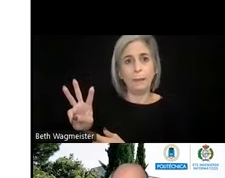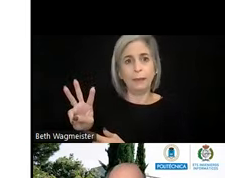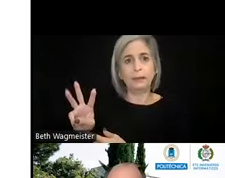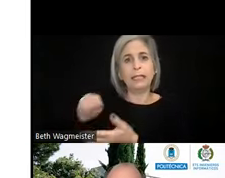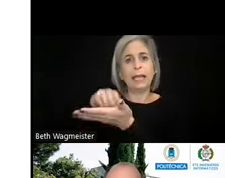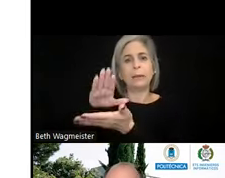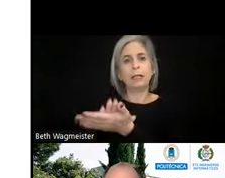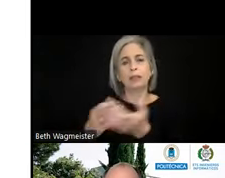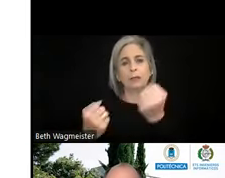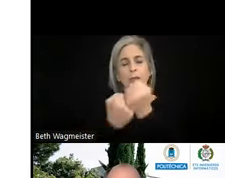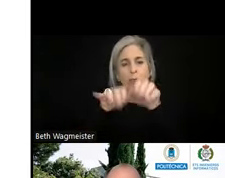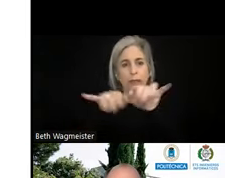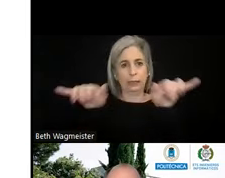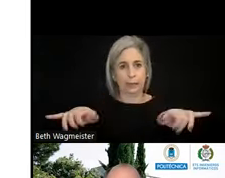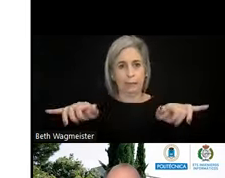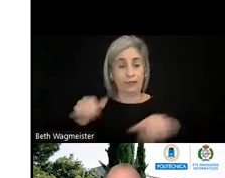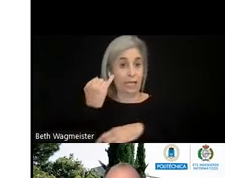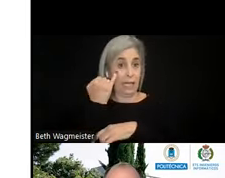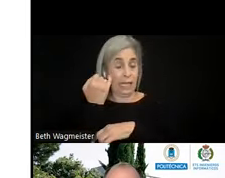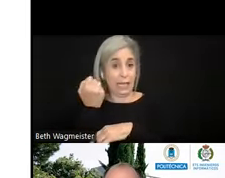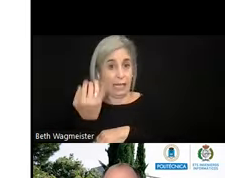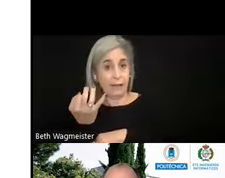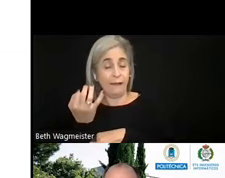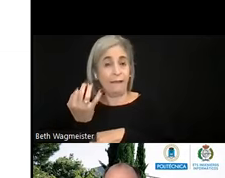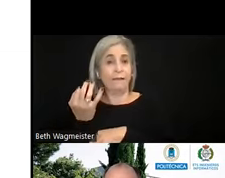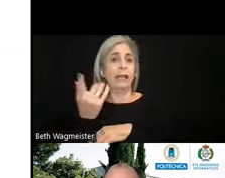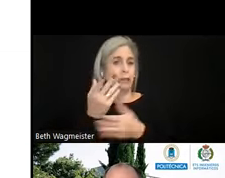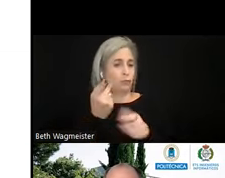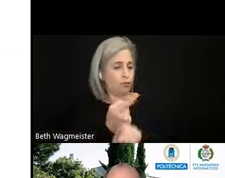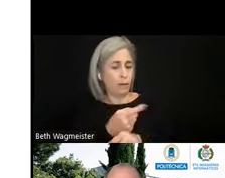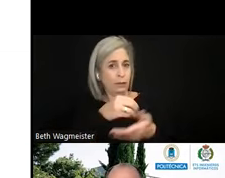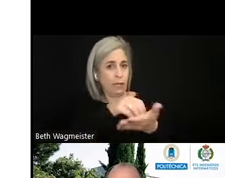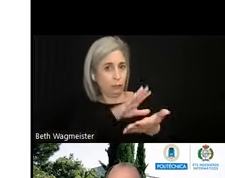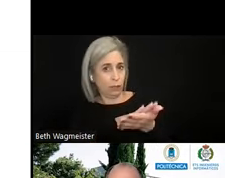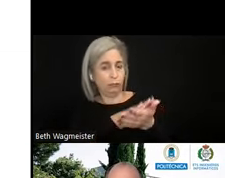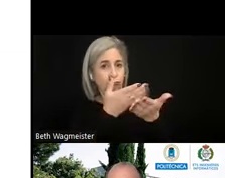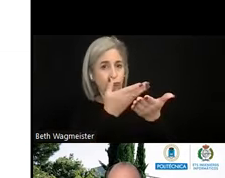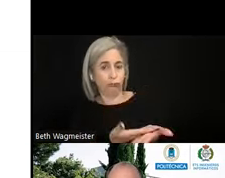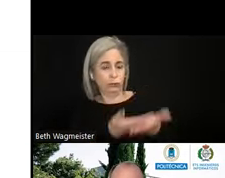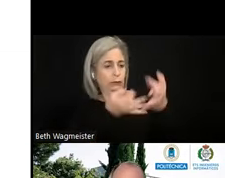If the web content has product documentation like help pages that explain how to use the content,